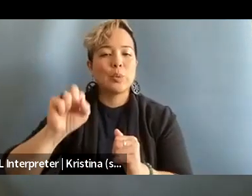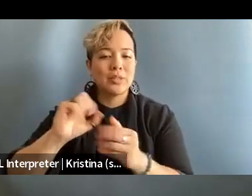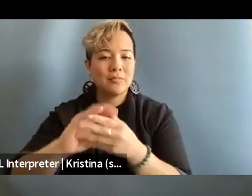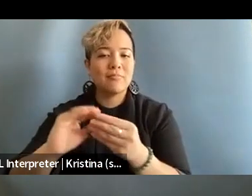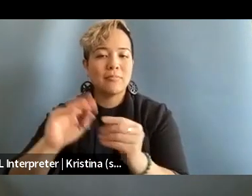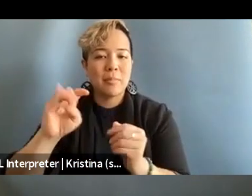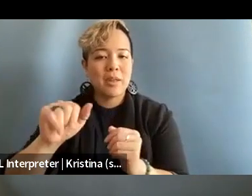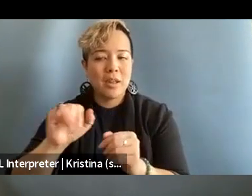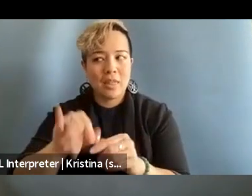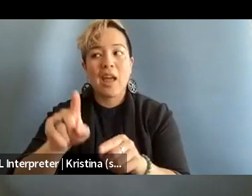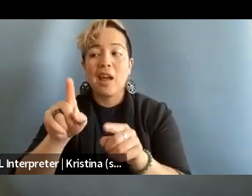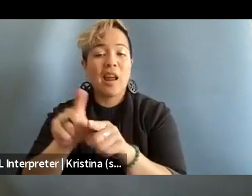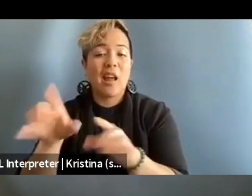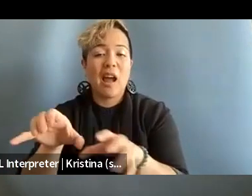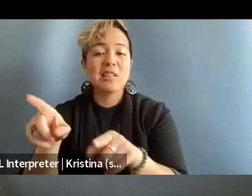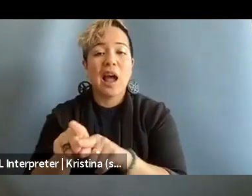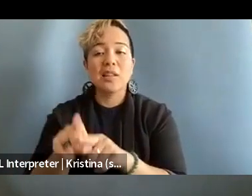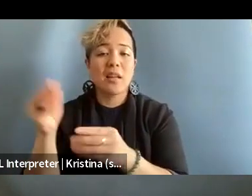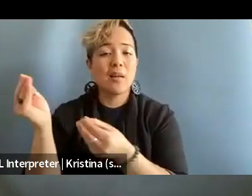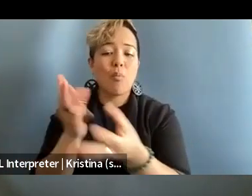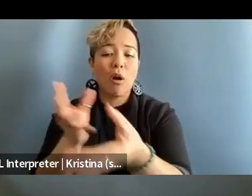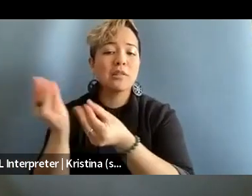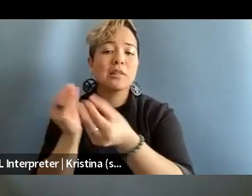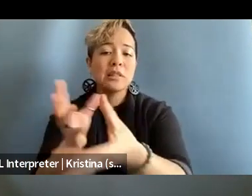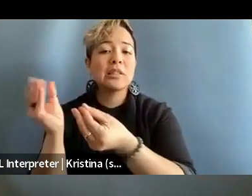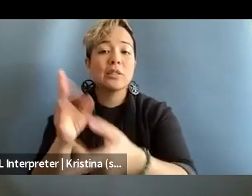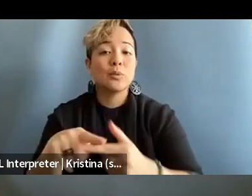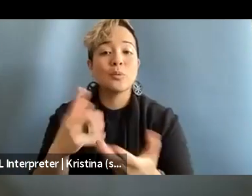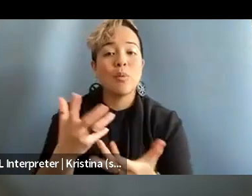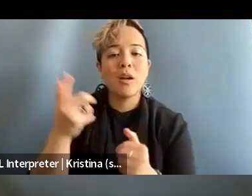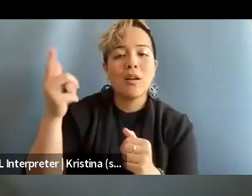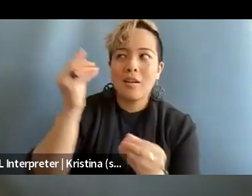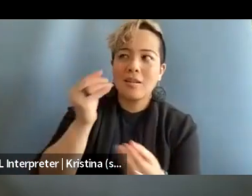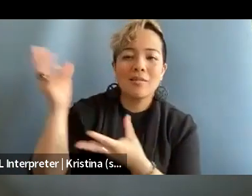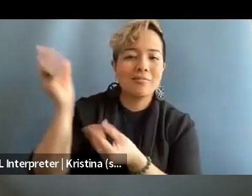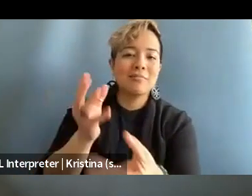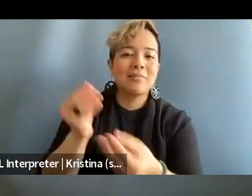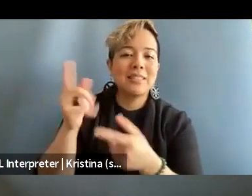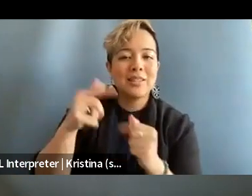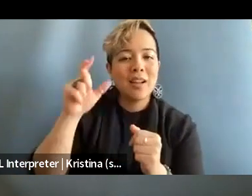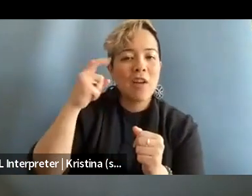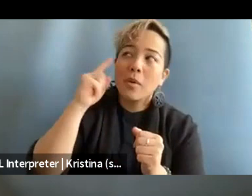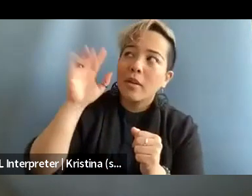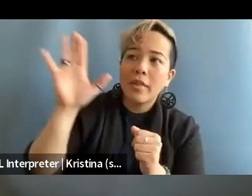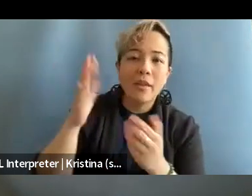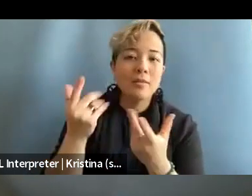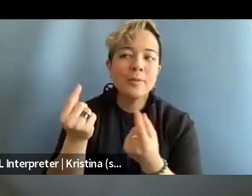as a proxy to a governmental interests in the United States.